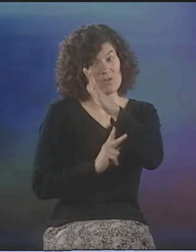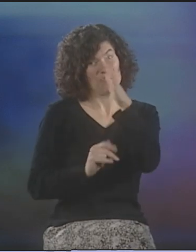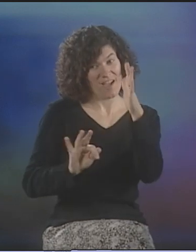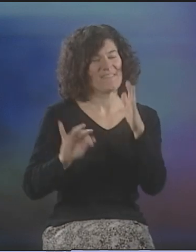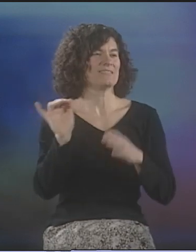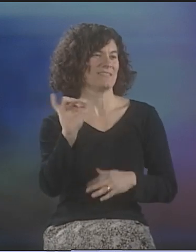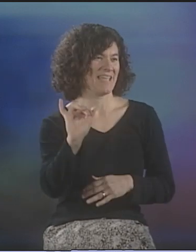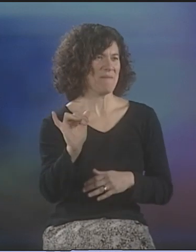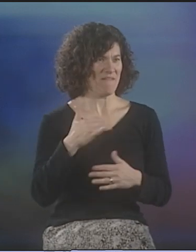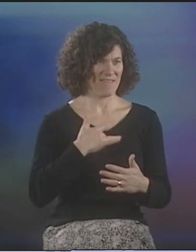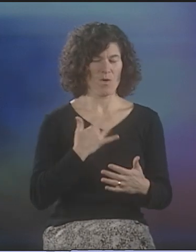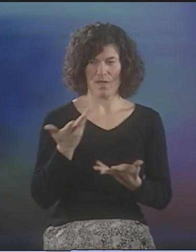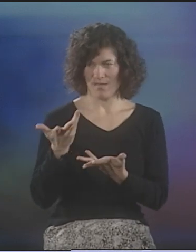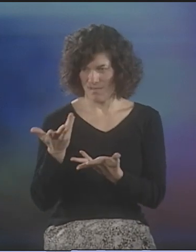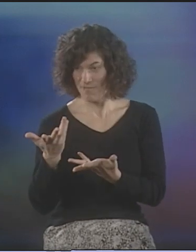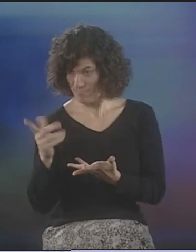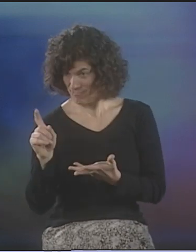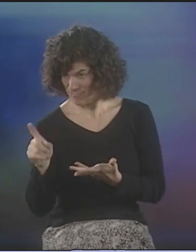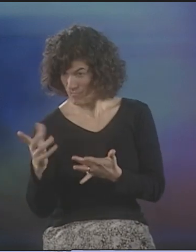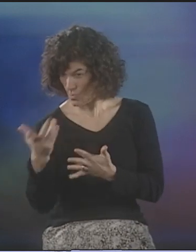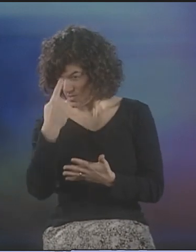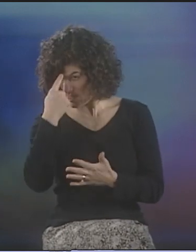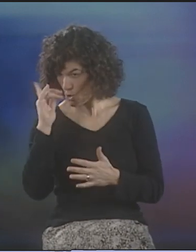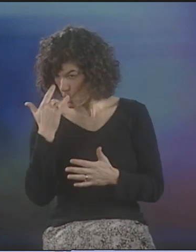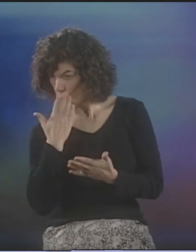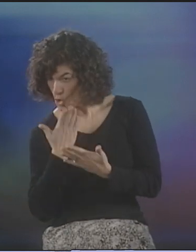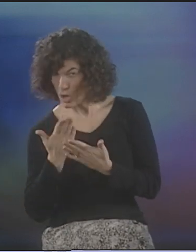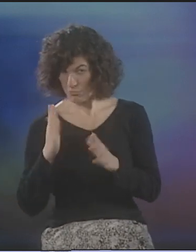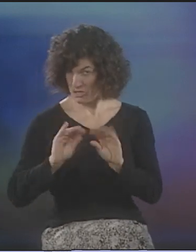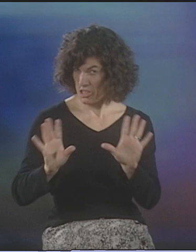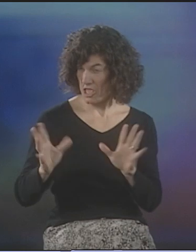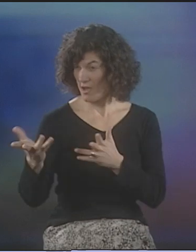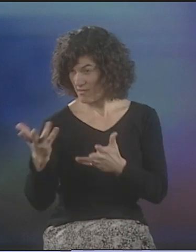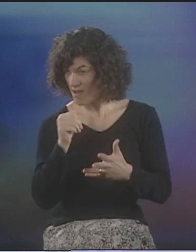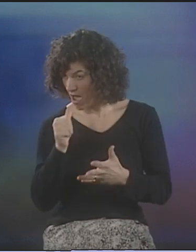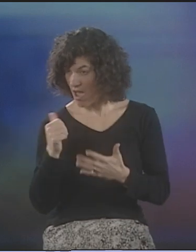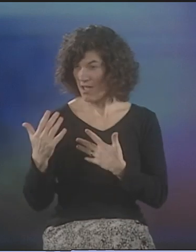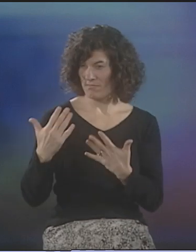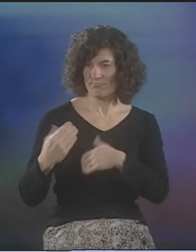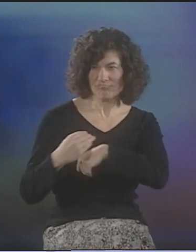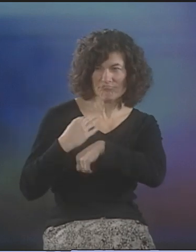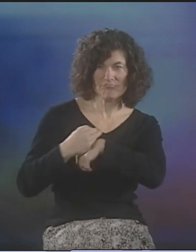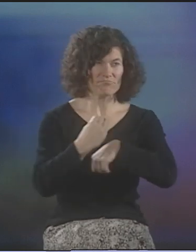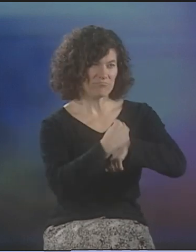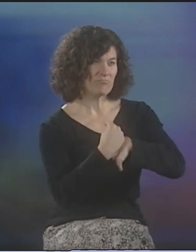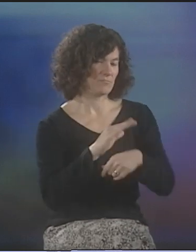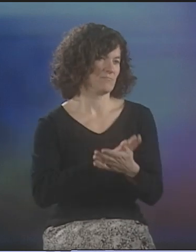ALSO, DOWN IN THE CELLAR, PEOPLE WHO WERE PERFORMING DOWN THERE, I WOULD ASK FOLKS, "IS THIS CLEAR? IS IT NOT CLEAR?"